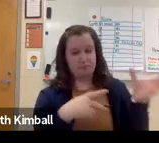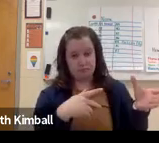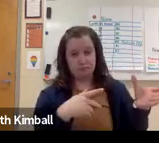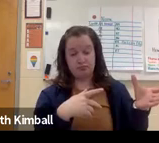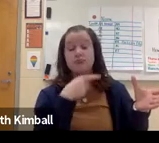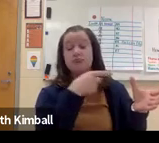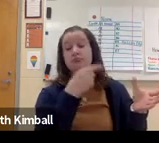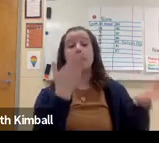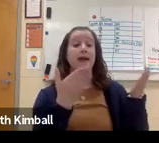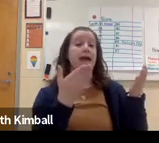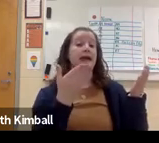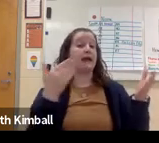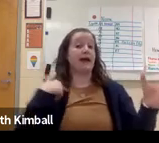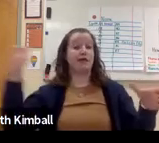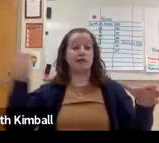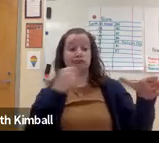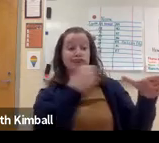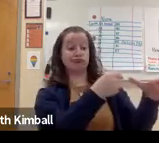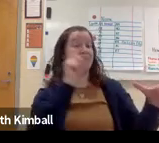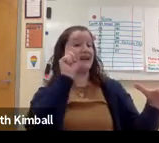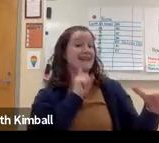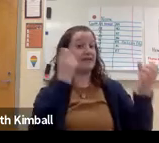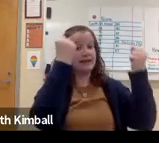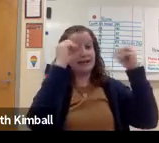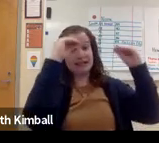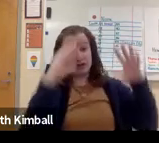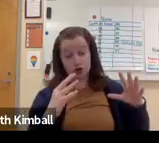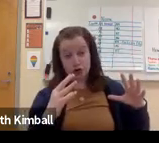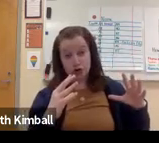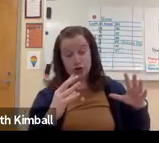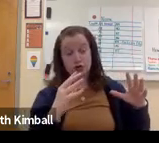to have an actual Deaf program at that school.